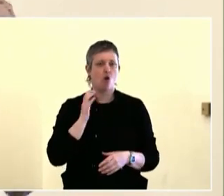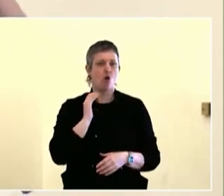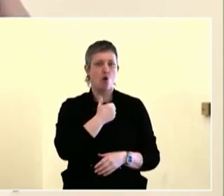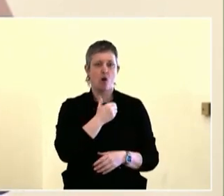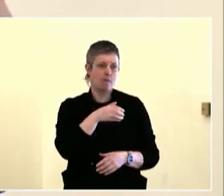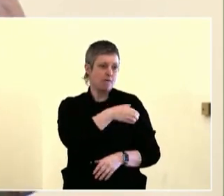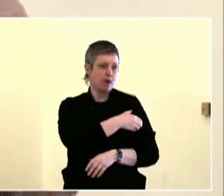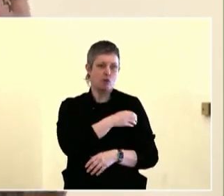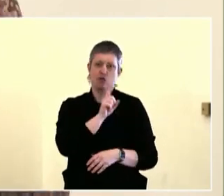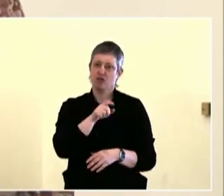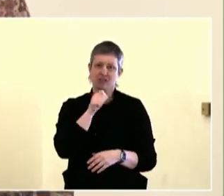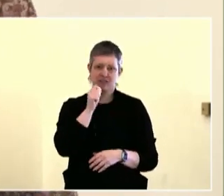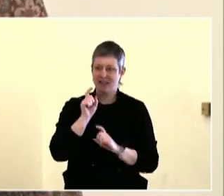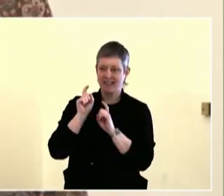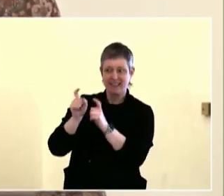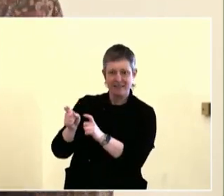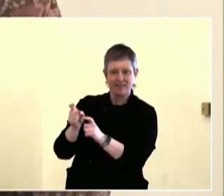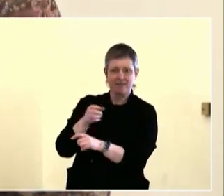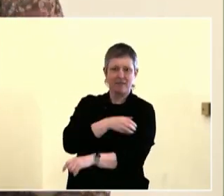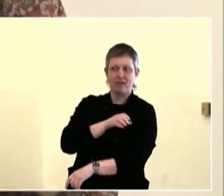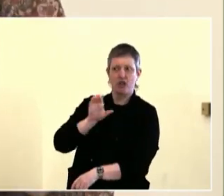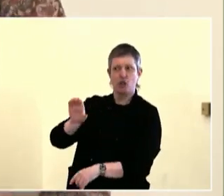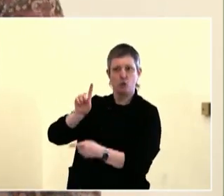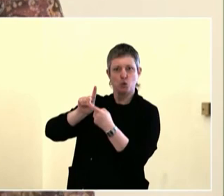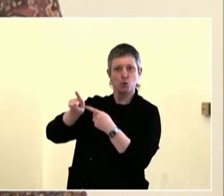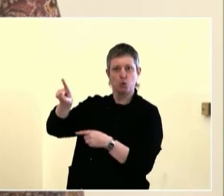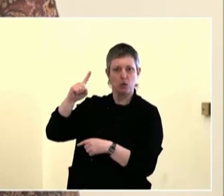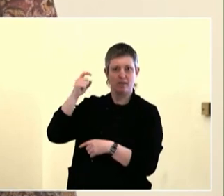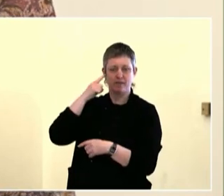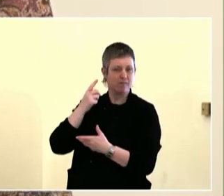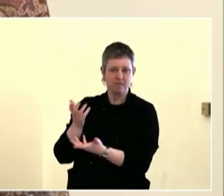including youth and elders, and how there's no role for the elders.